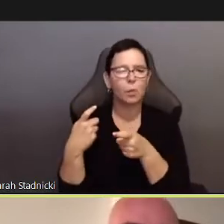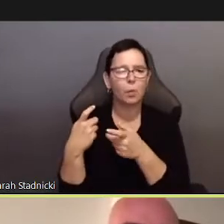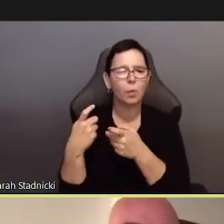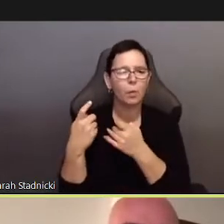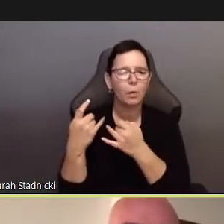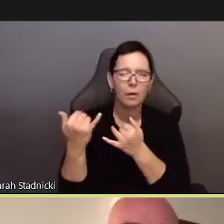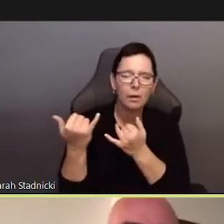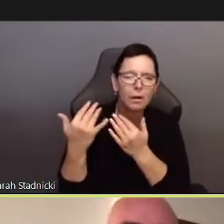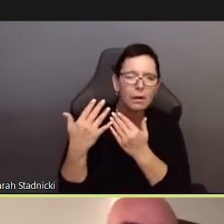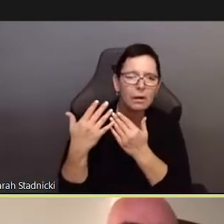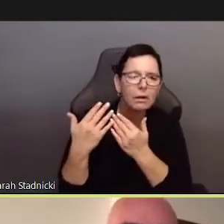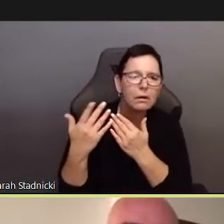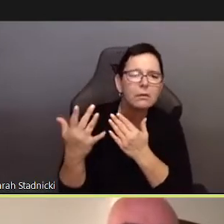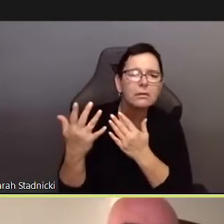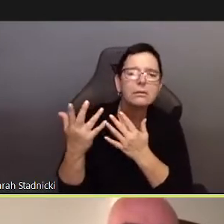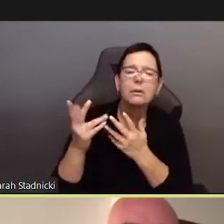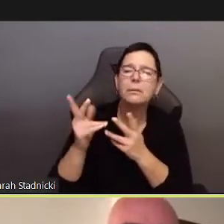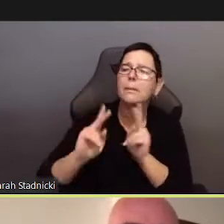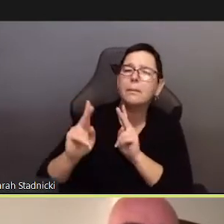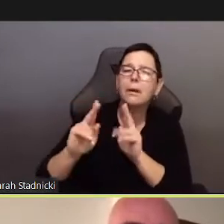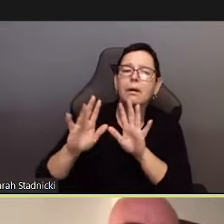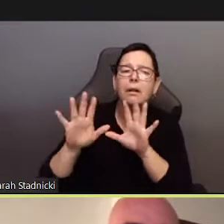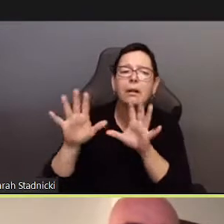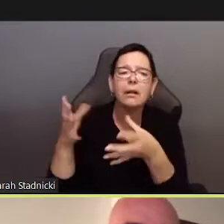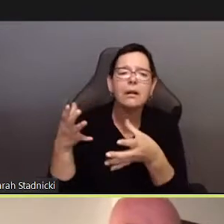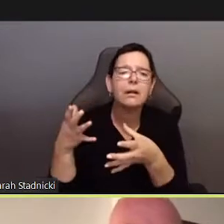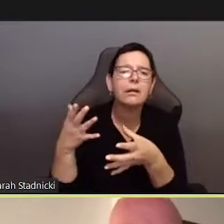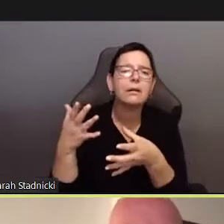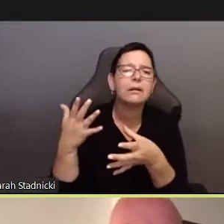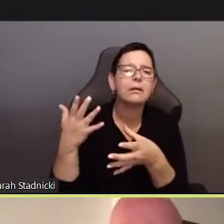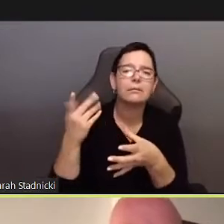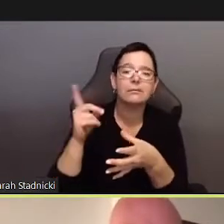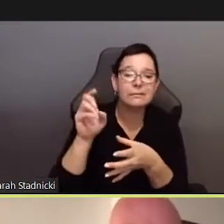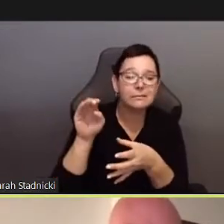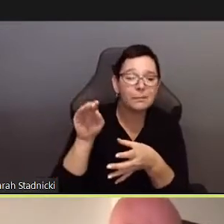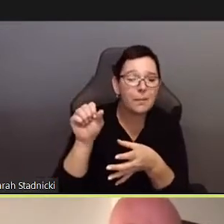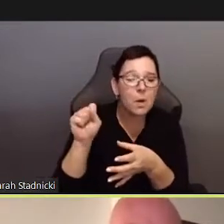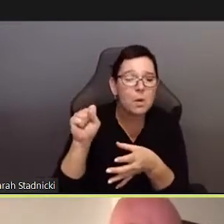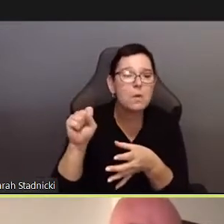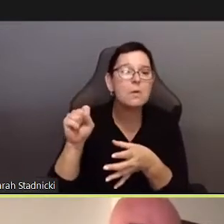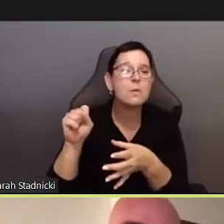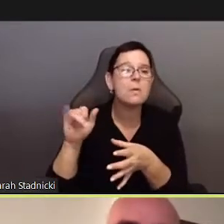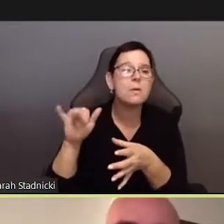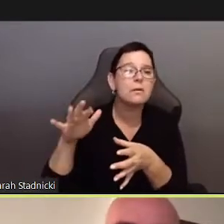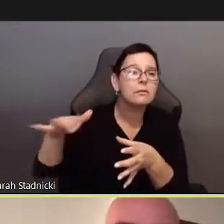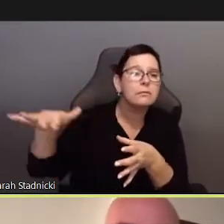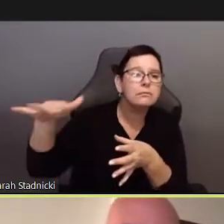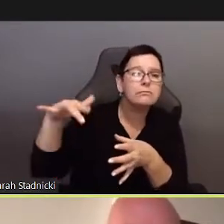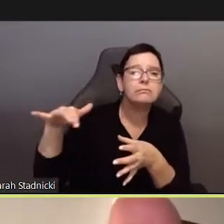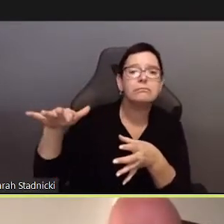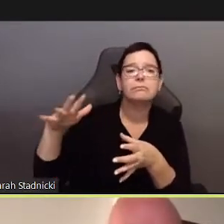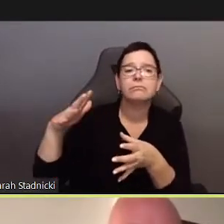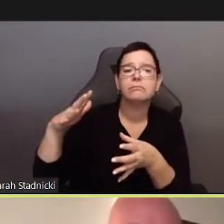non-belonging is the limit of the politics of democracy.